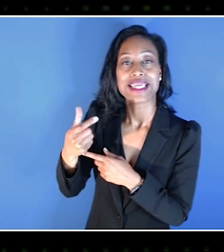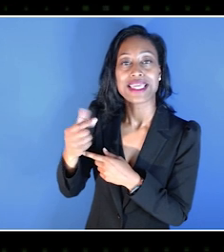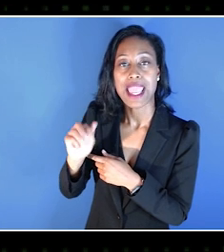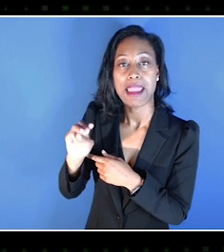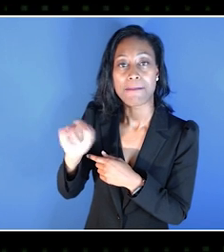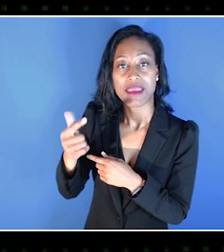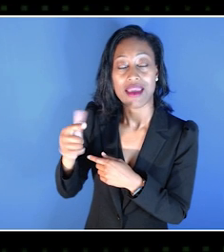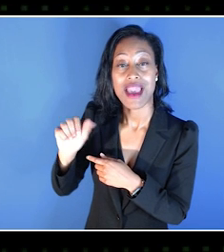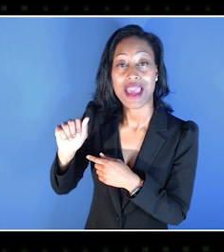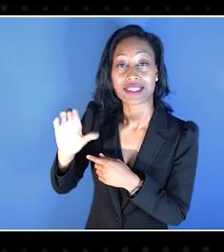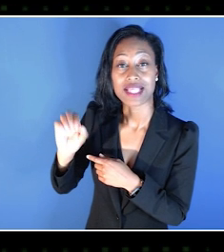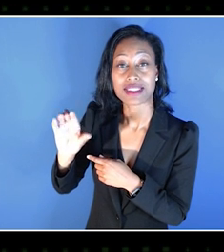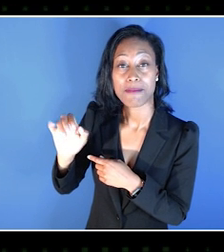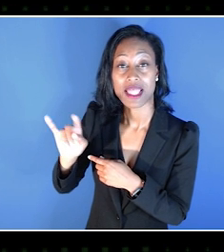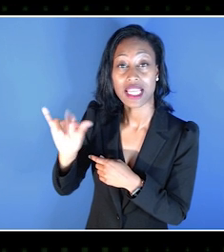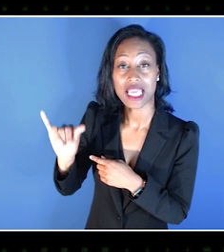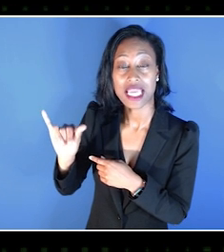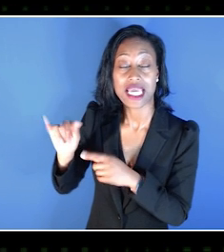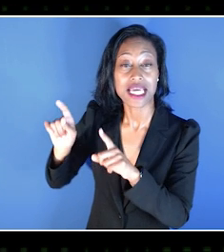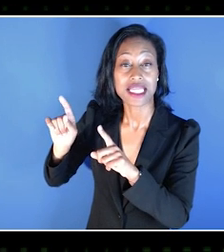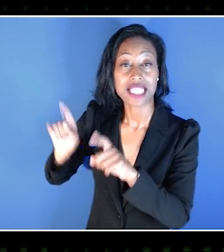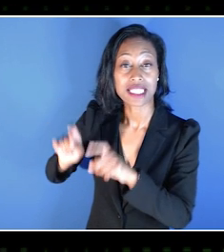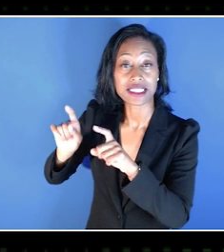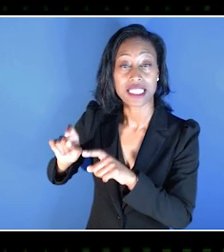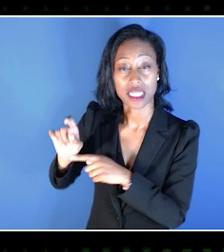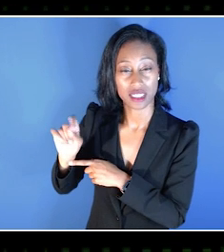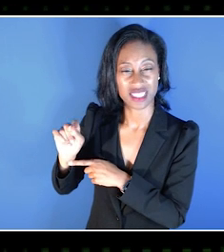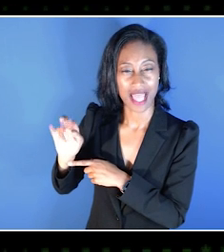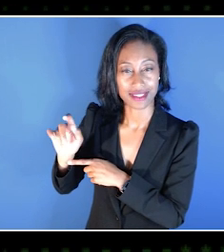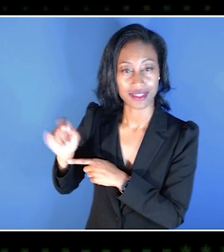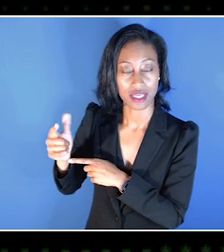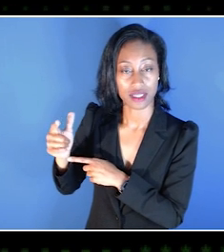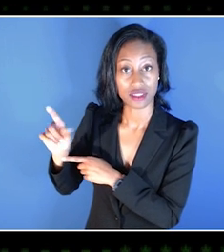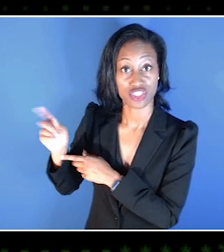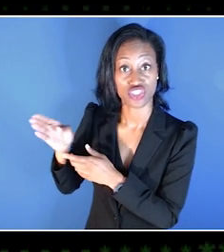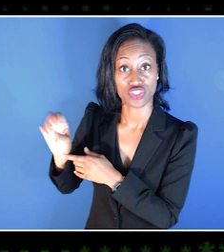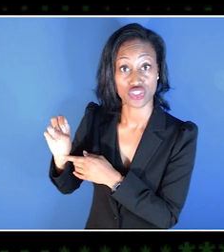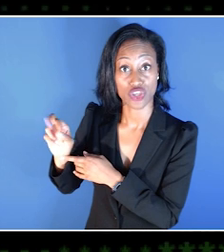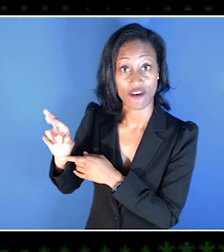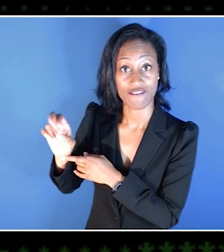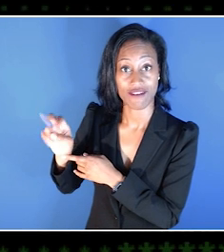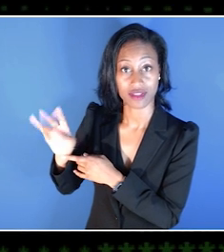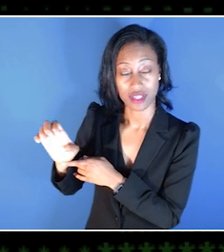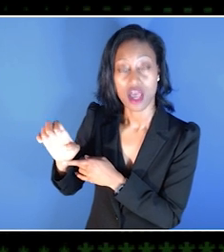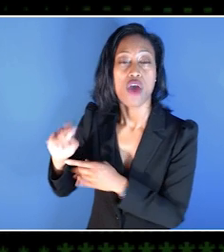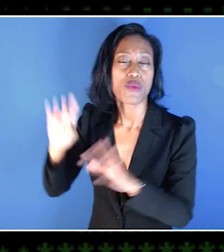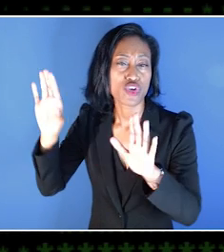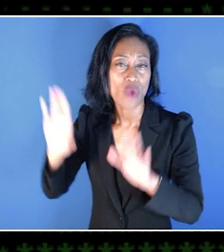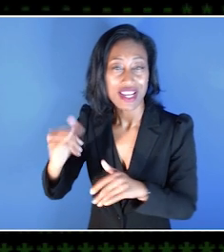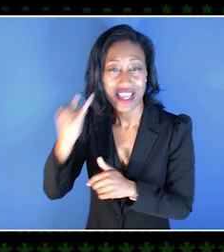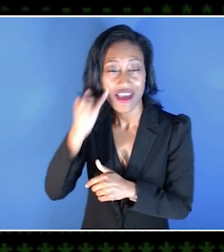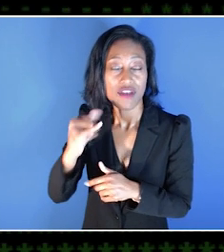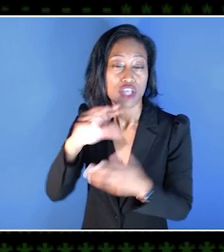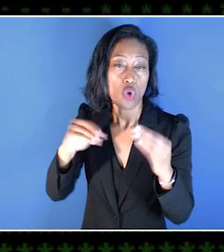And we thought this would be a perfect opportunity to have Stories of Blossom tested as well, and we were right.